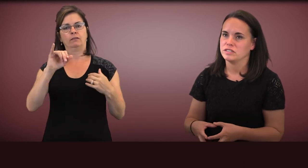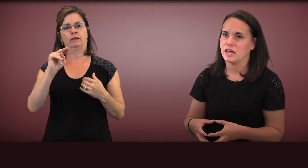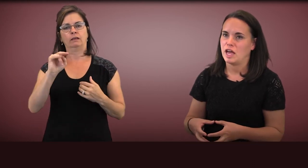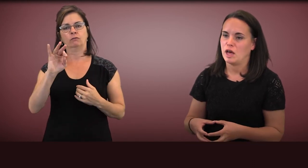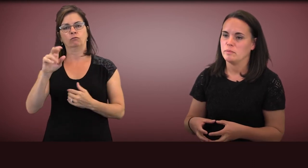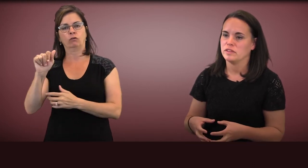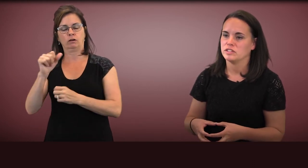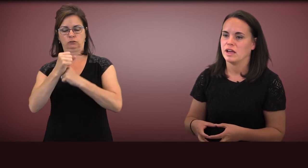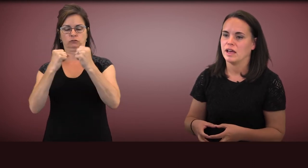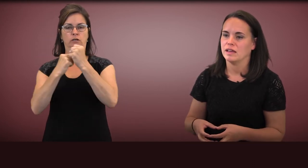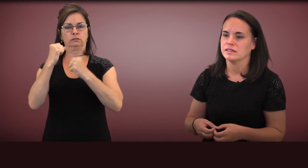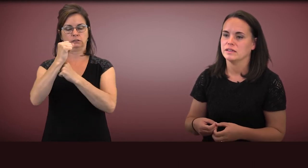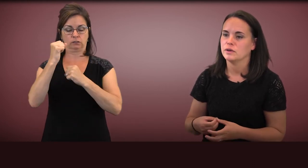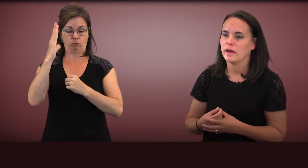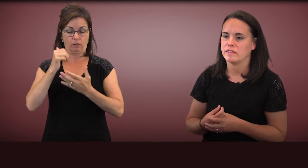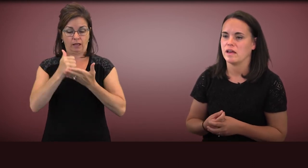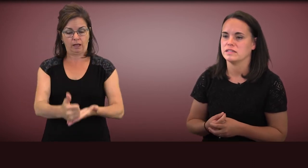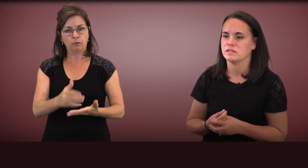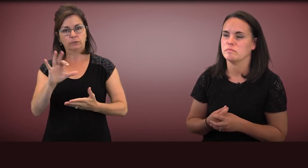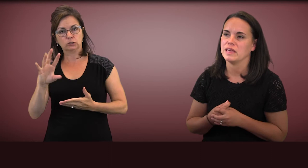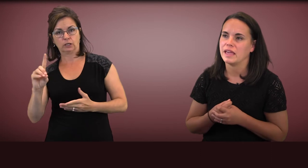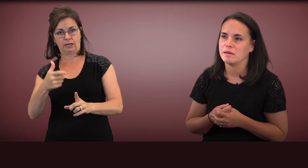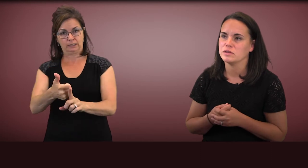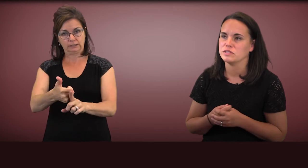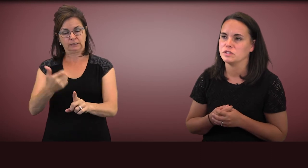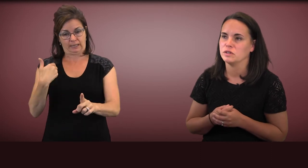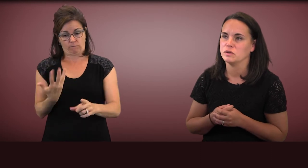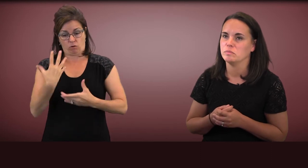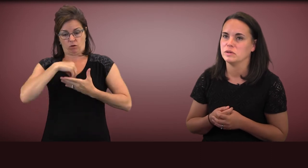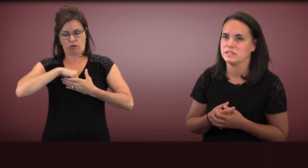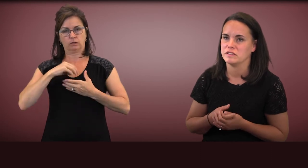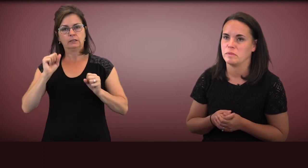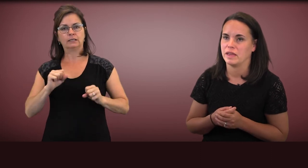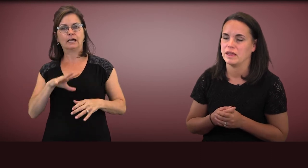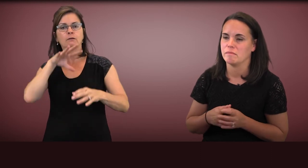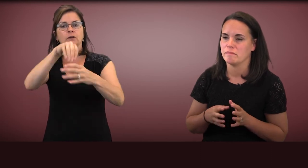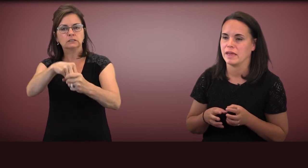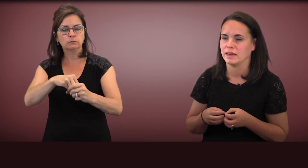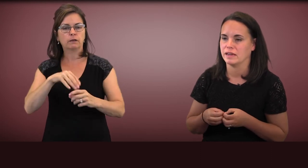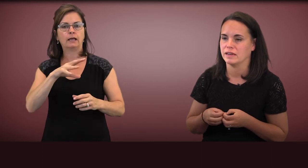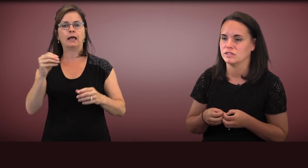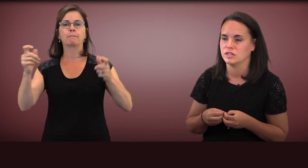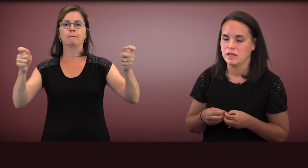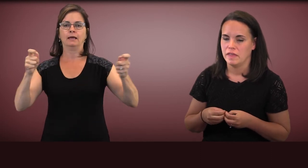to help the child, who has autism, be able to participate and manage